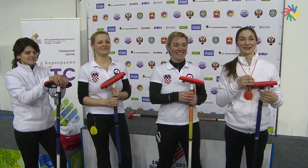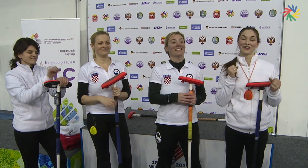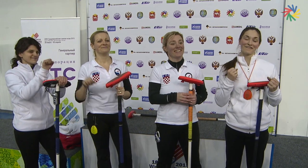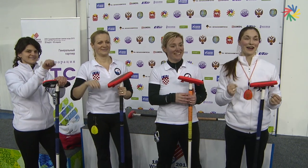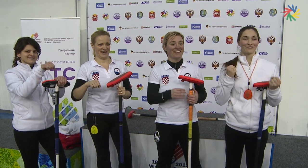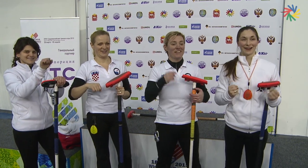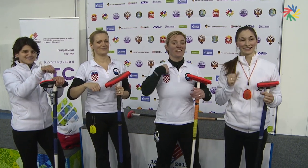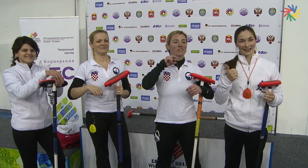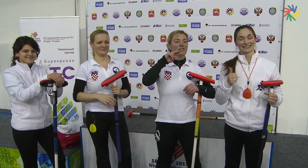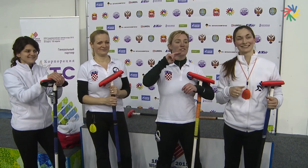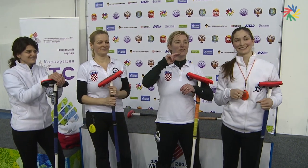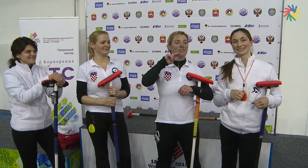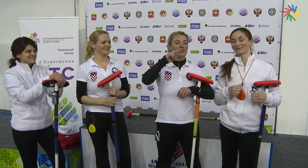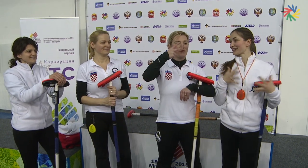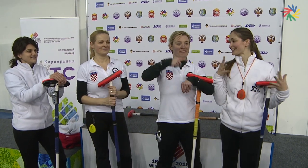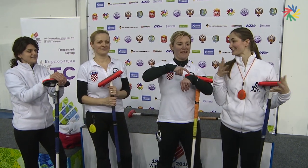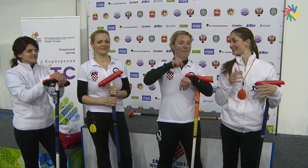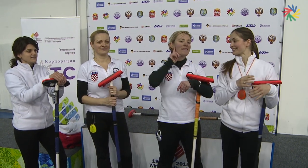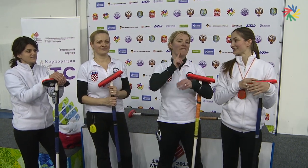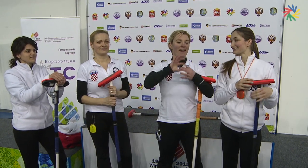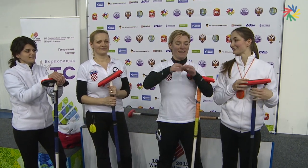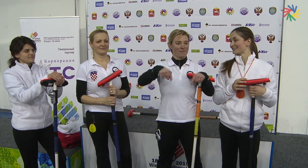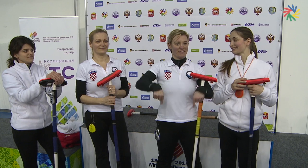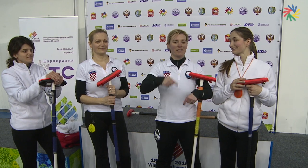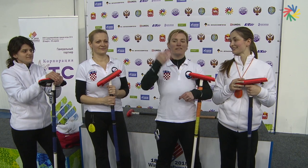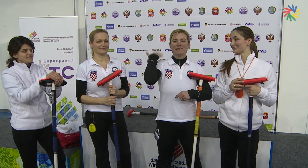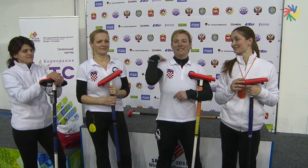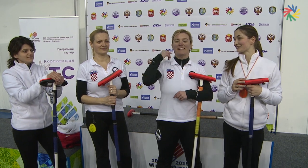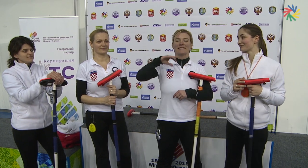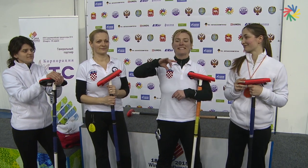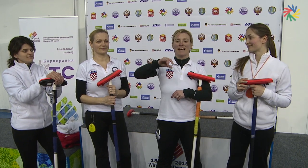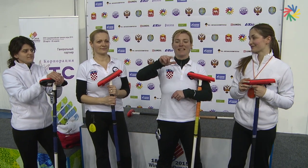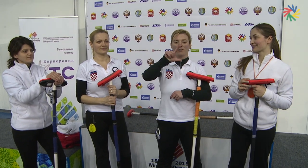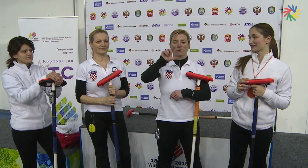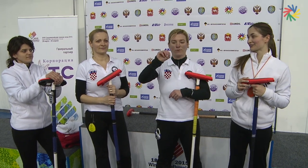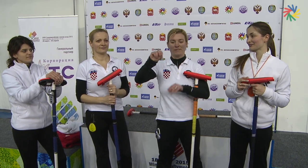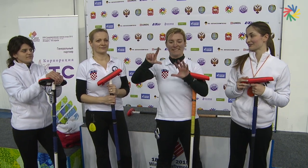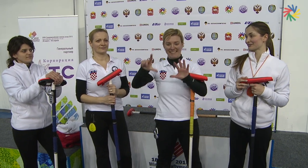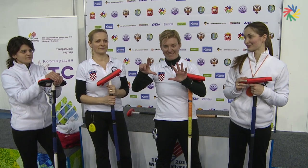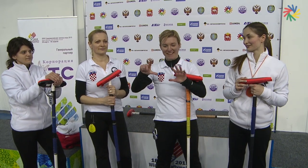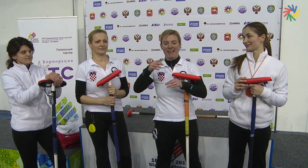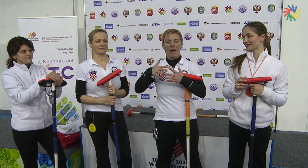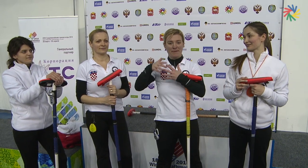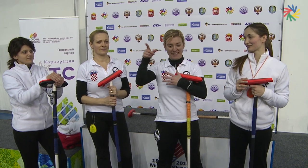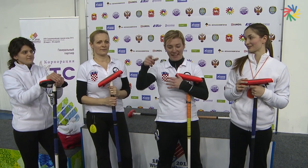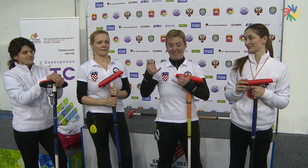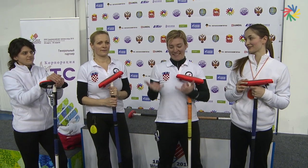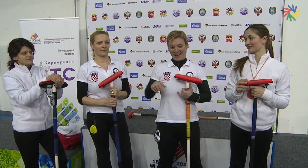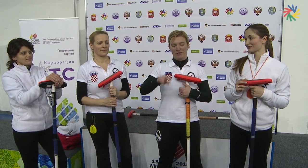Yes! This is my second time at the Deaflympics. I competed at the 2007 Winter Deaflympics in Salt Lake City, USA,